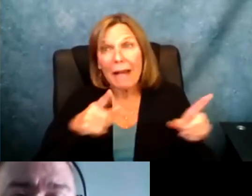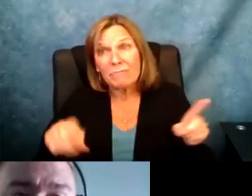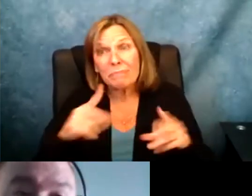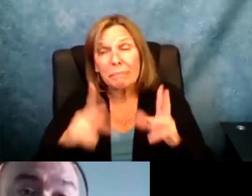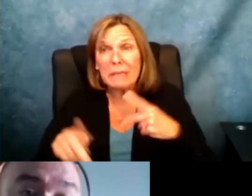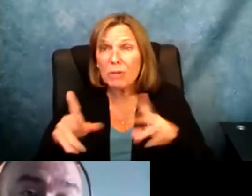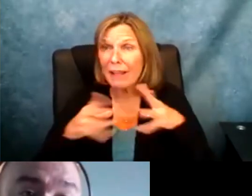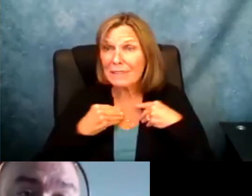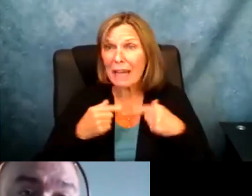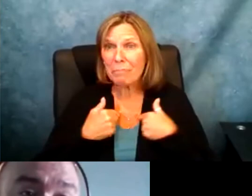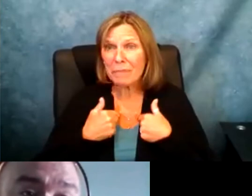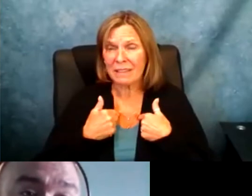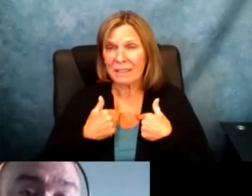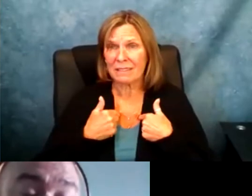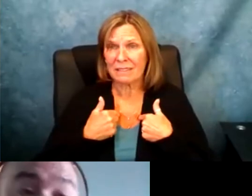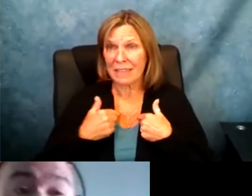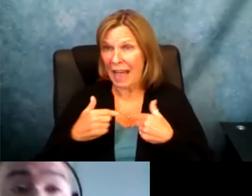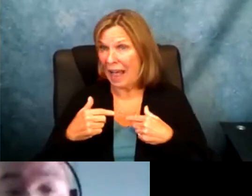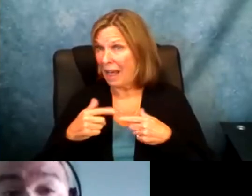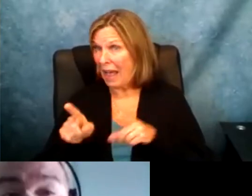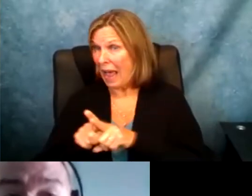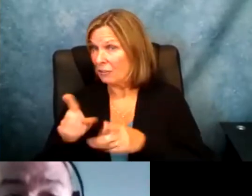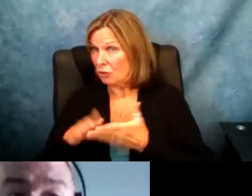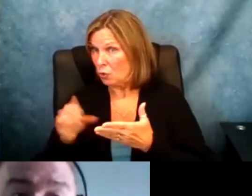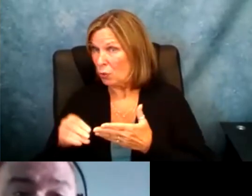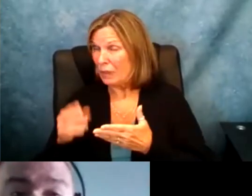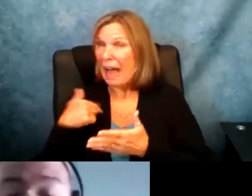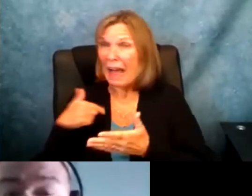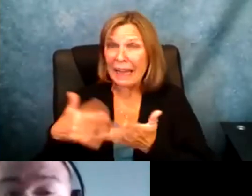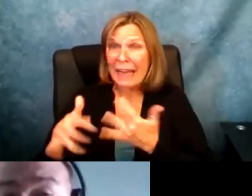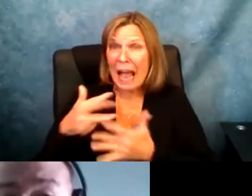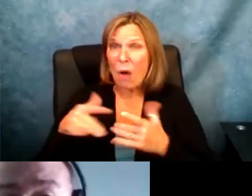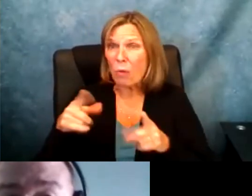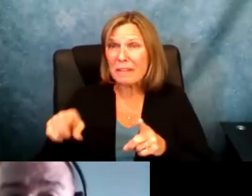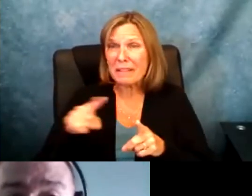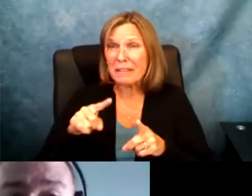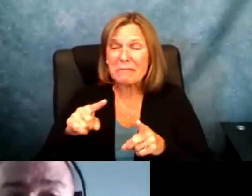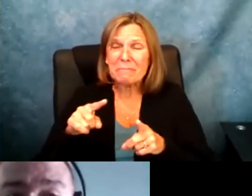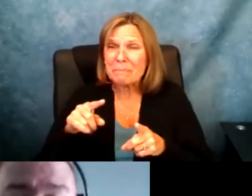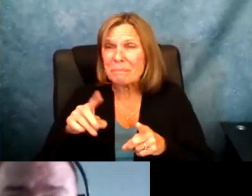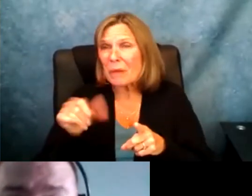. My real struggle was socially and accepting, people accepting me. I found as a student,